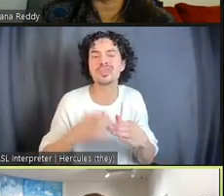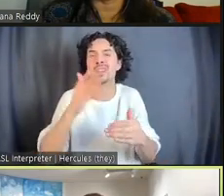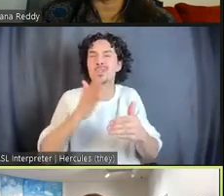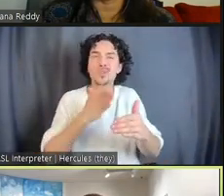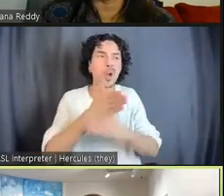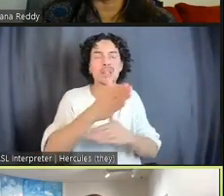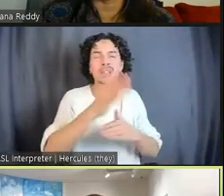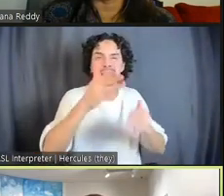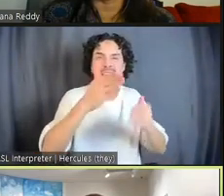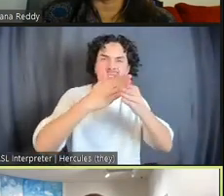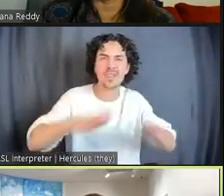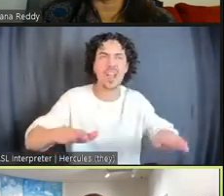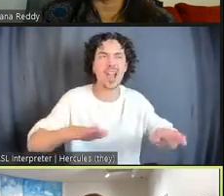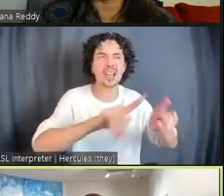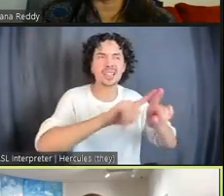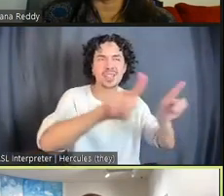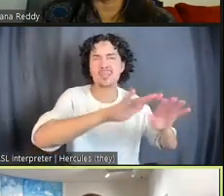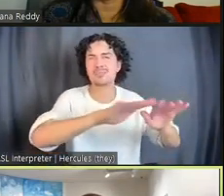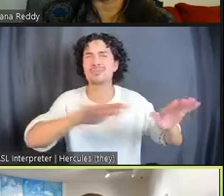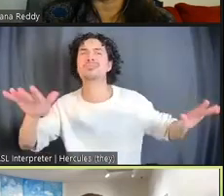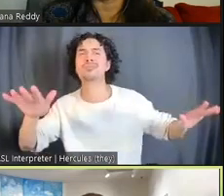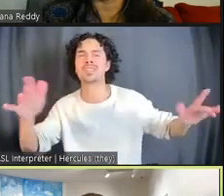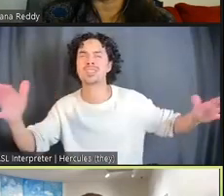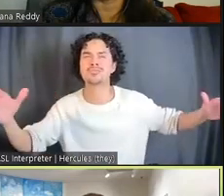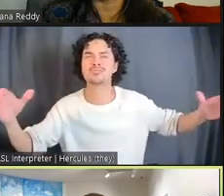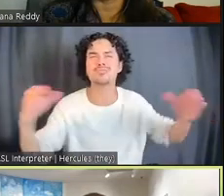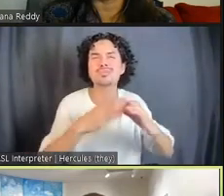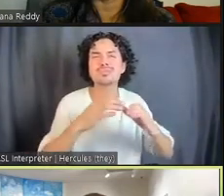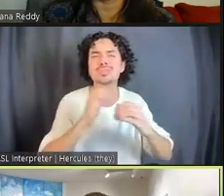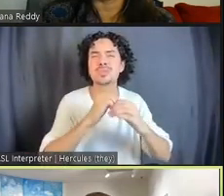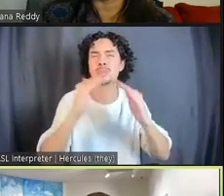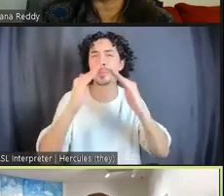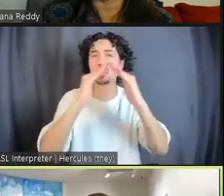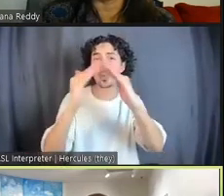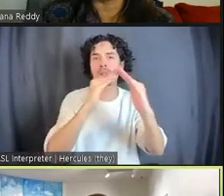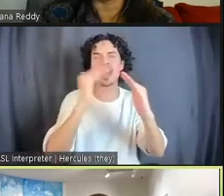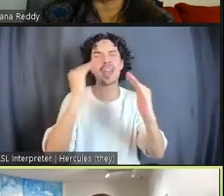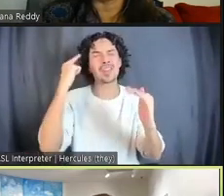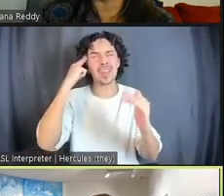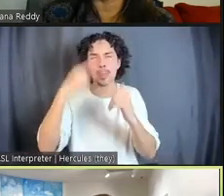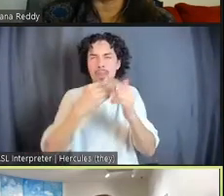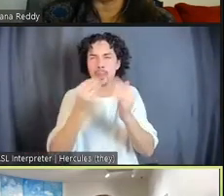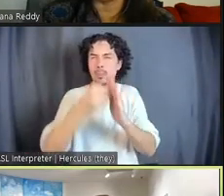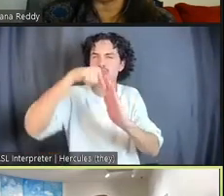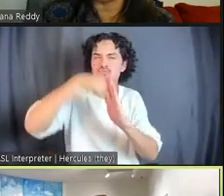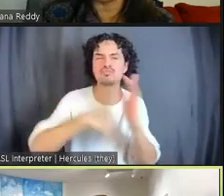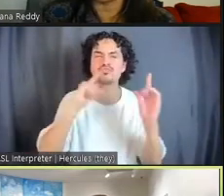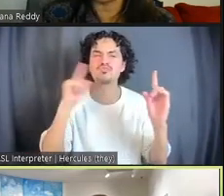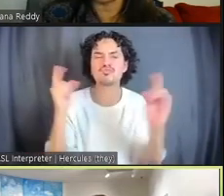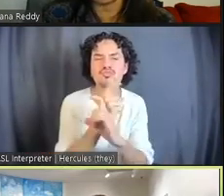actually think about community more complexly and not let the carceral state define how we are in conversation.